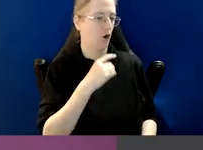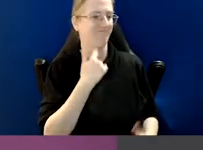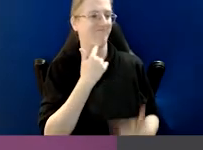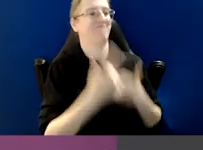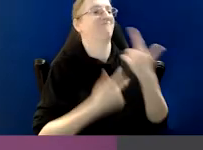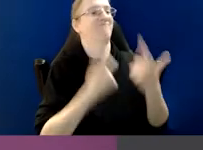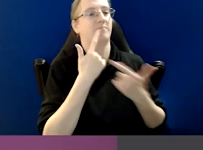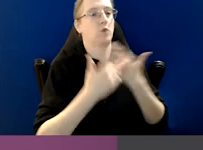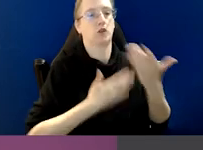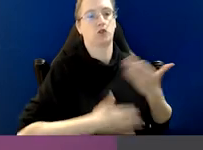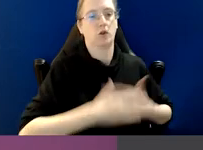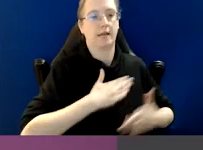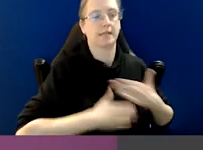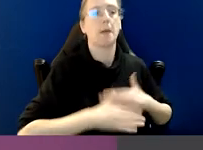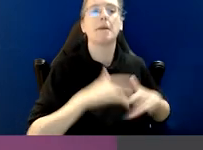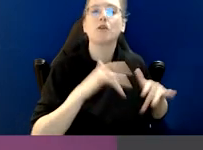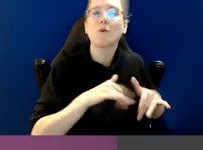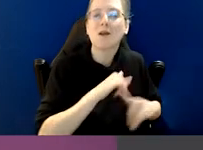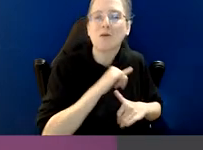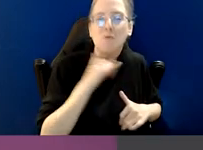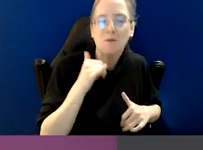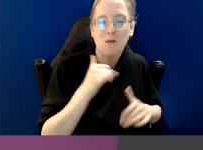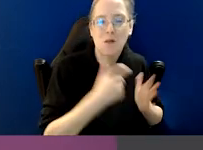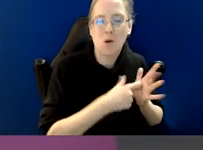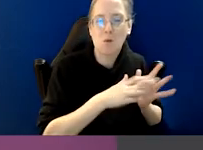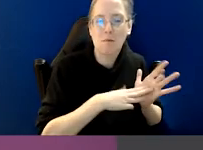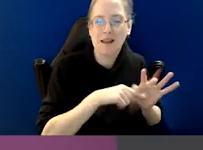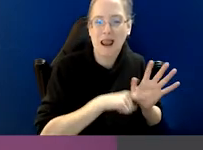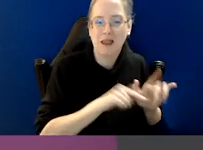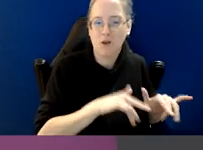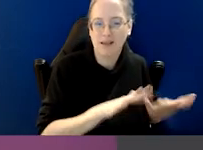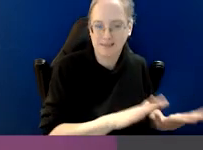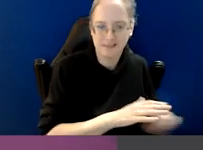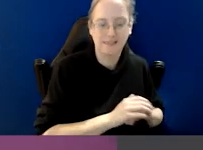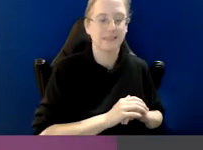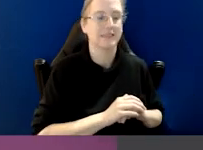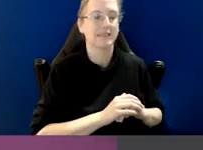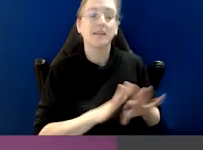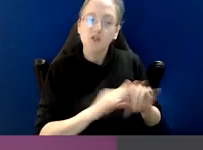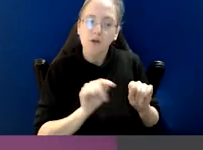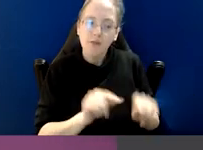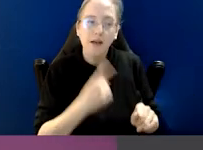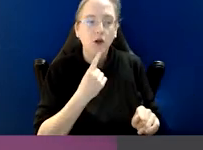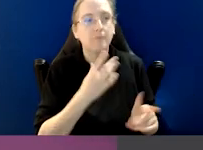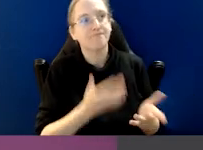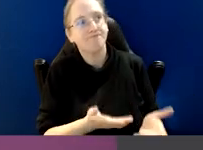intentional or reckless conduct, but falling short of criminal conduct. And appropriate remedies, again, are disciplinary,